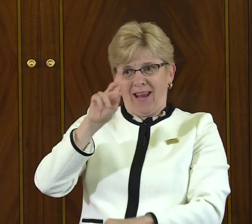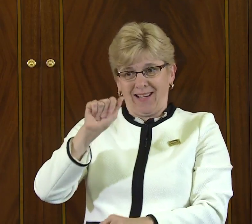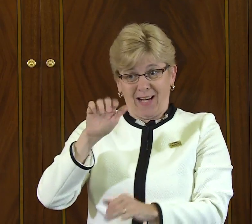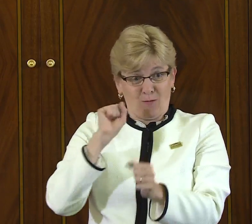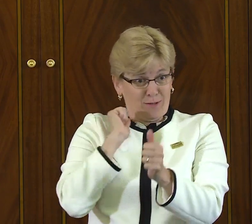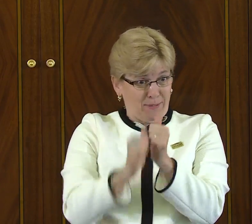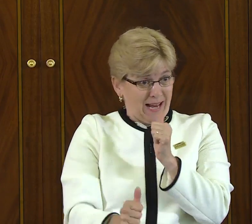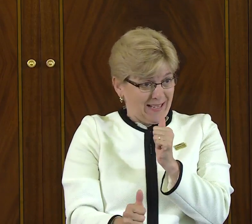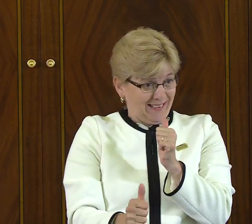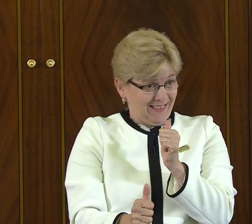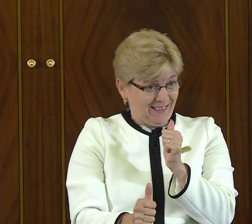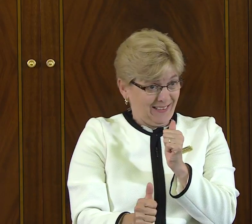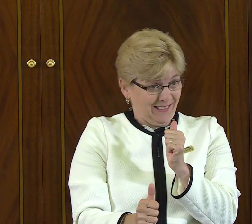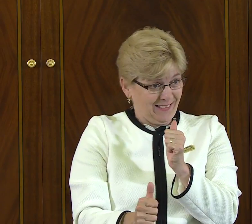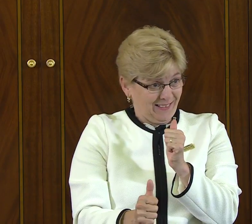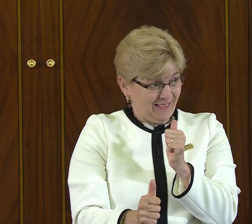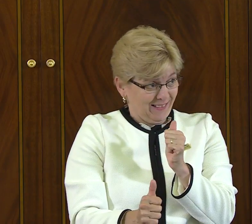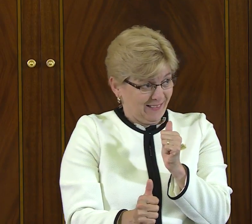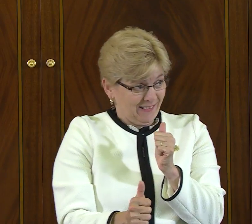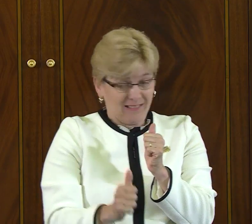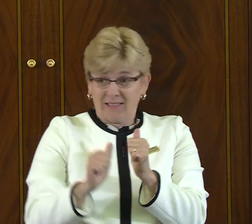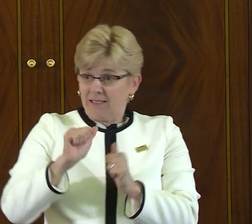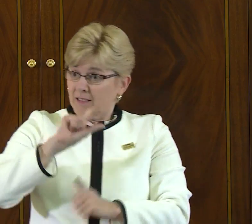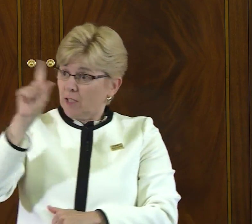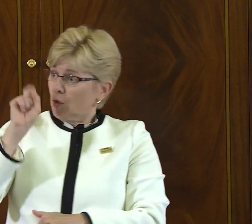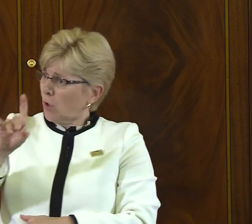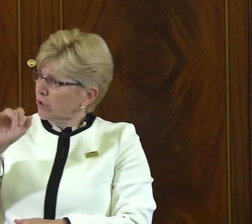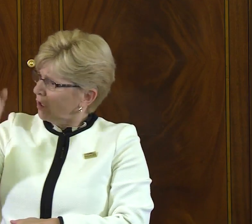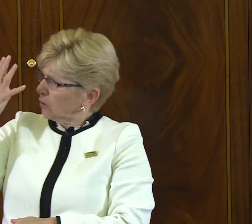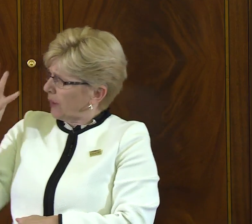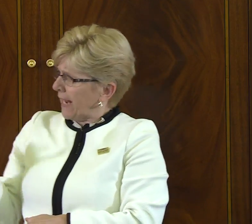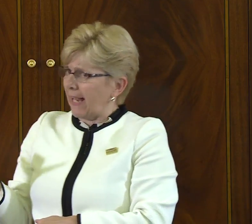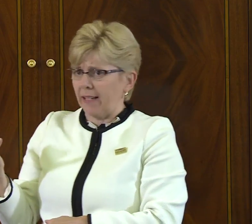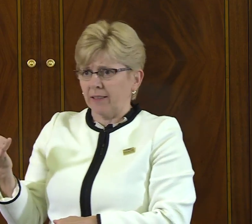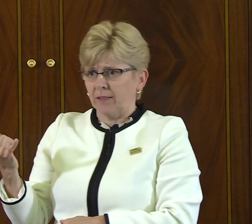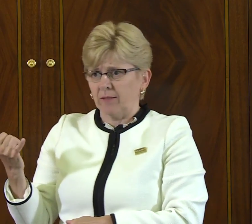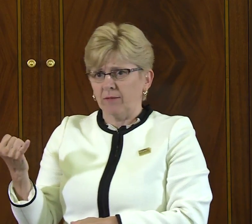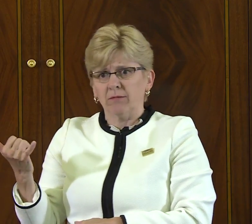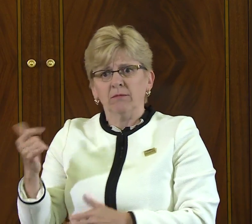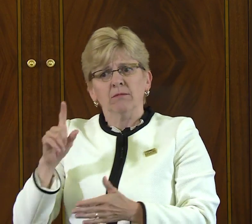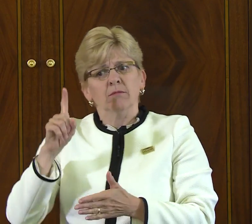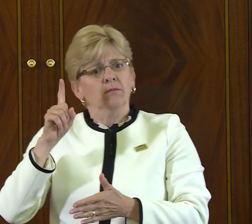as it had been before the passage of the ADA, and the question is raised